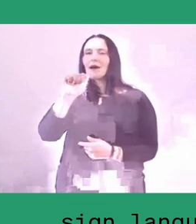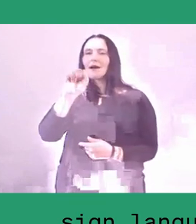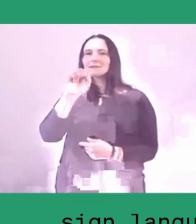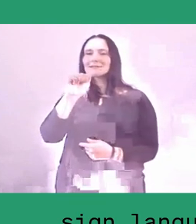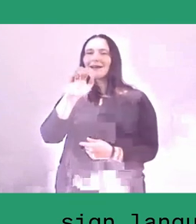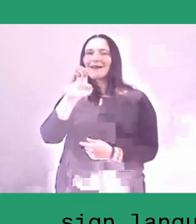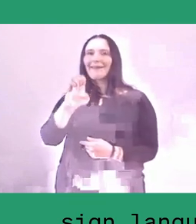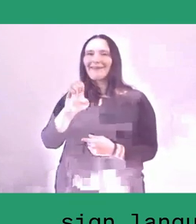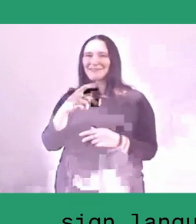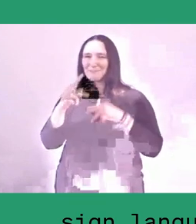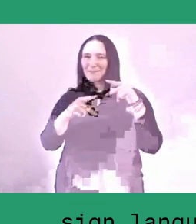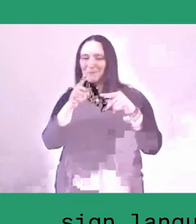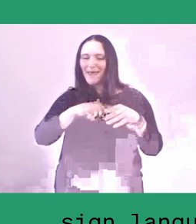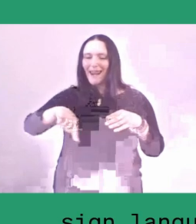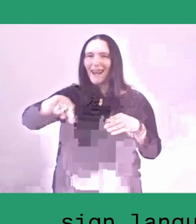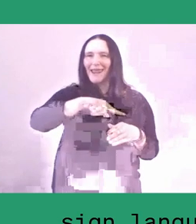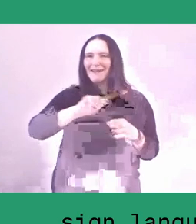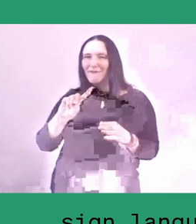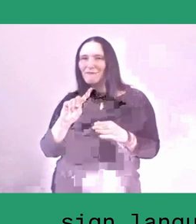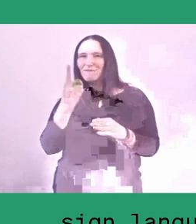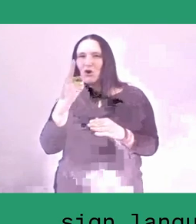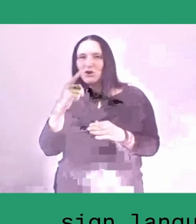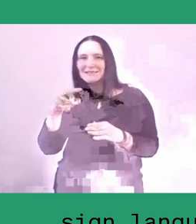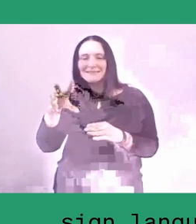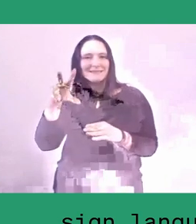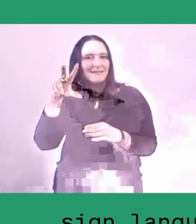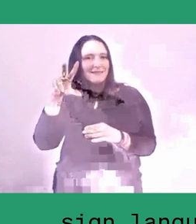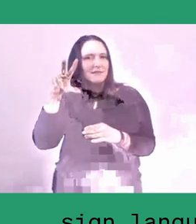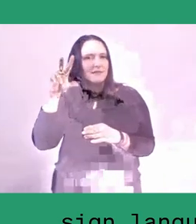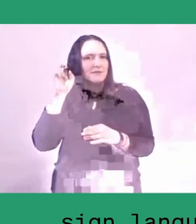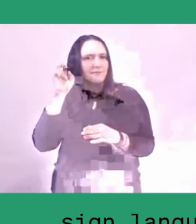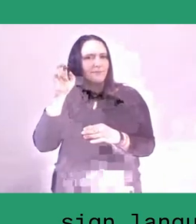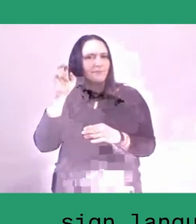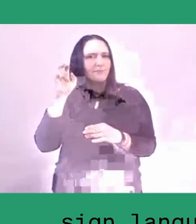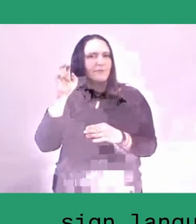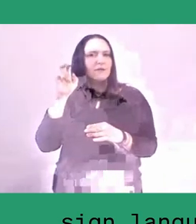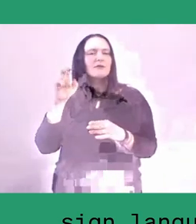in the form of its physicality, in the form of the building, and so on.